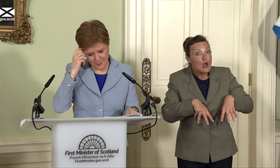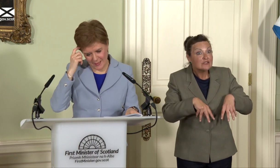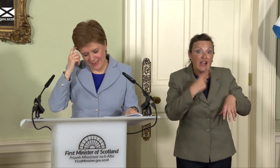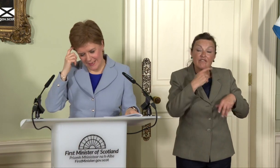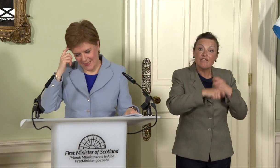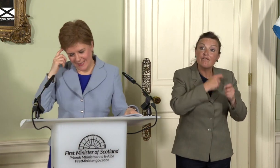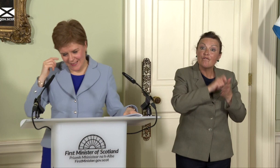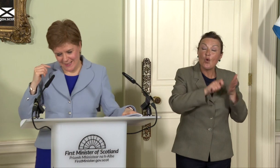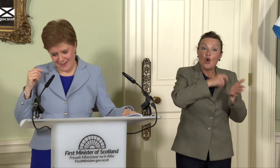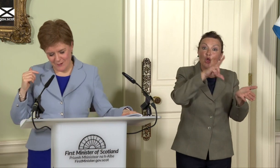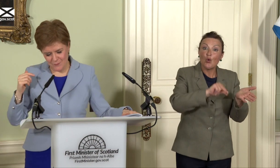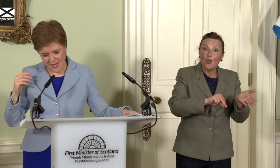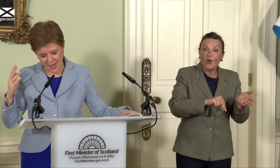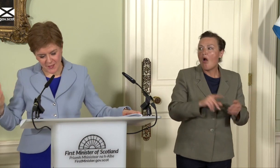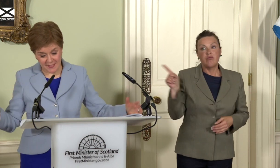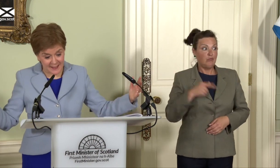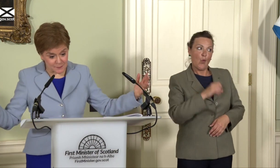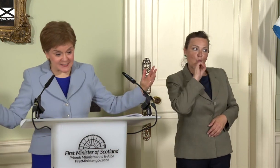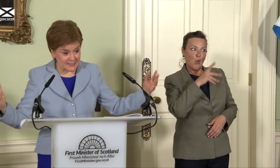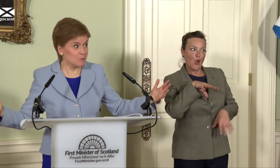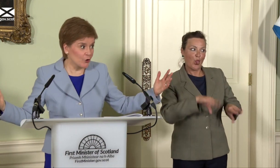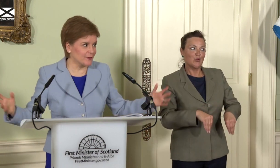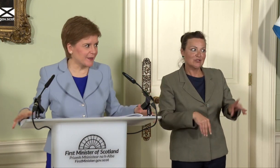We probably shouldn’t lose it then. I think that is basically the moral of that